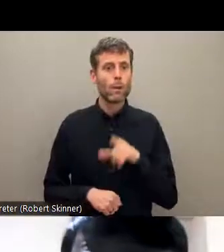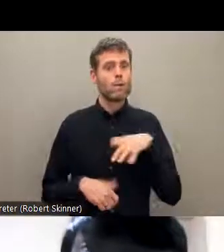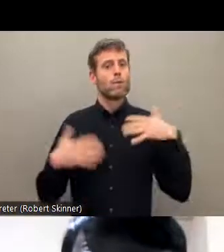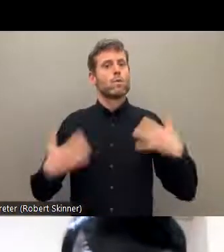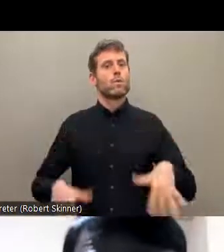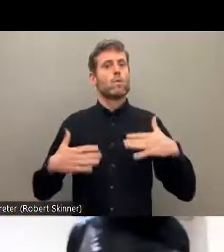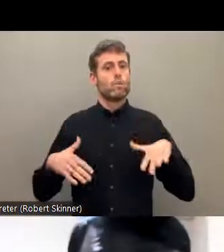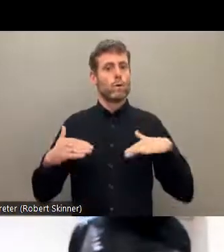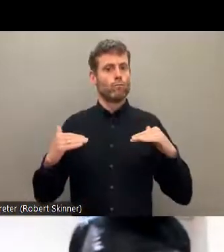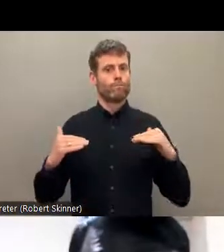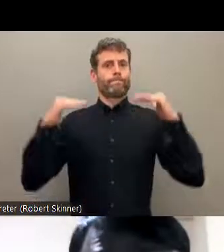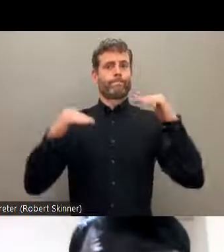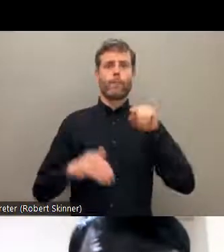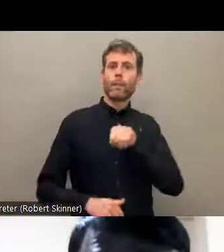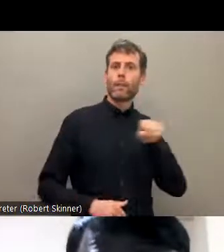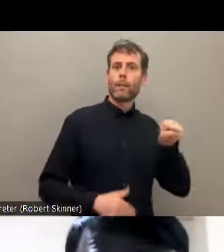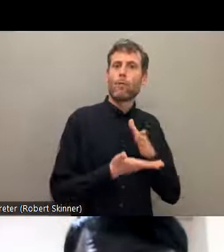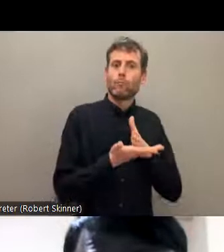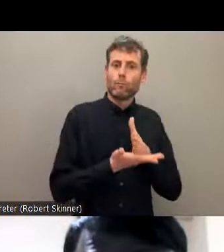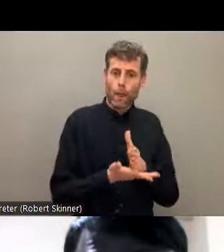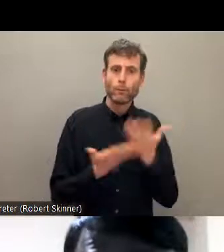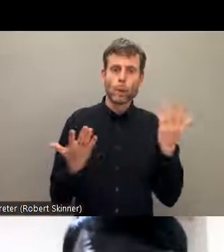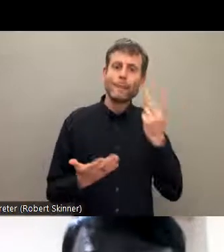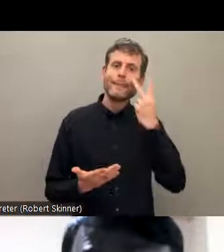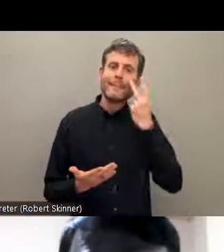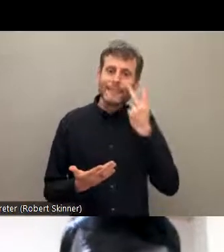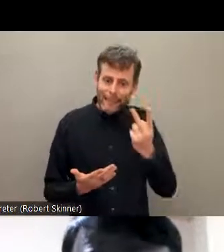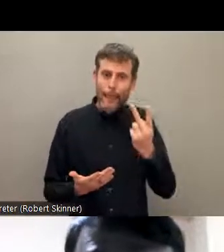and India, it's legal. So other